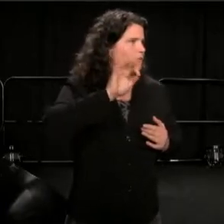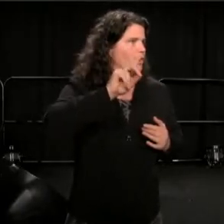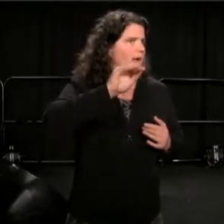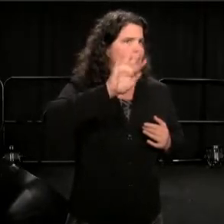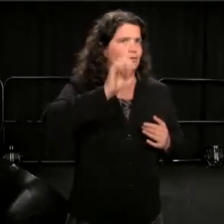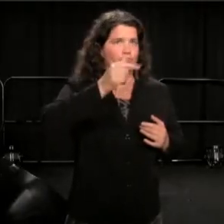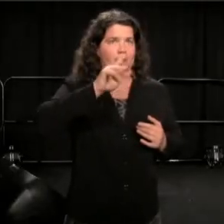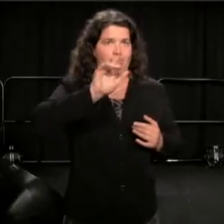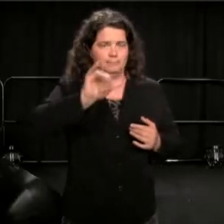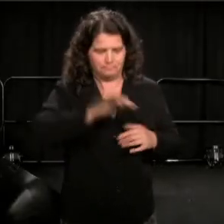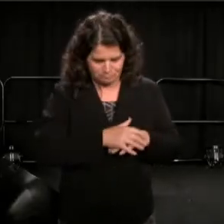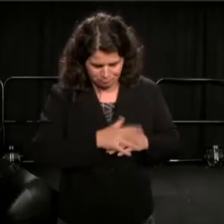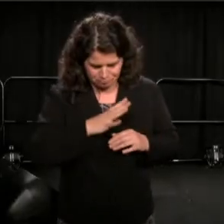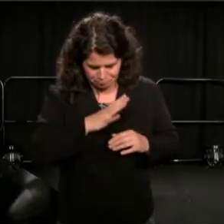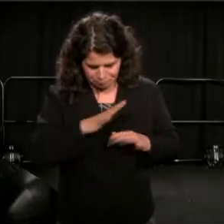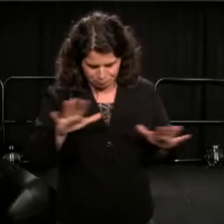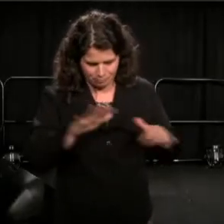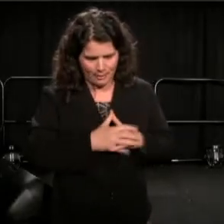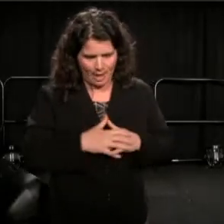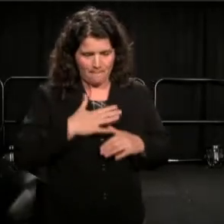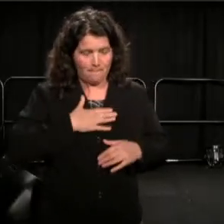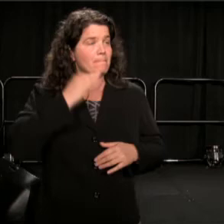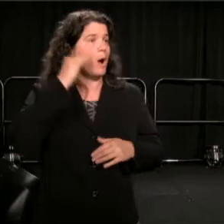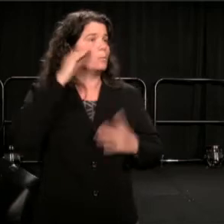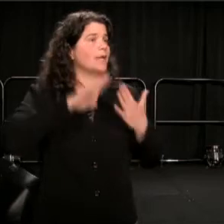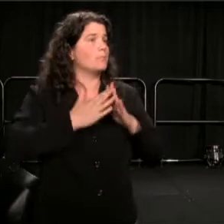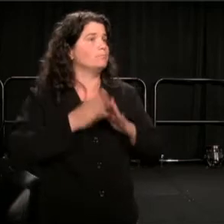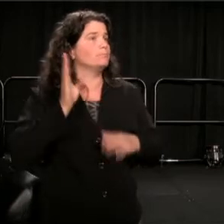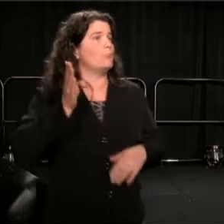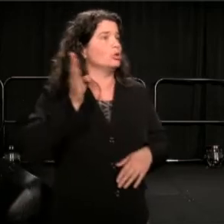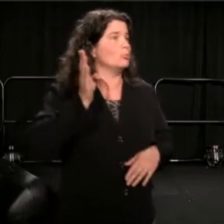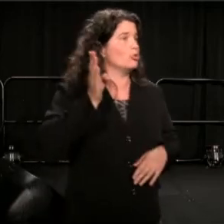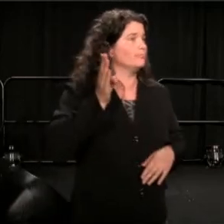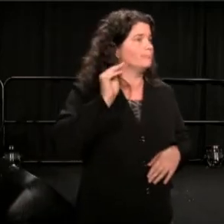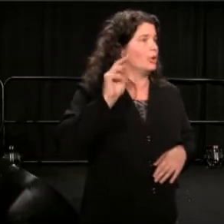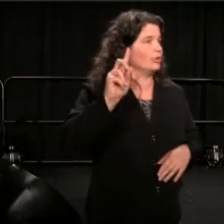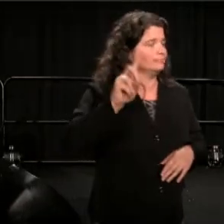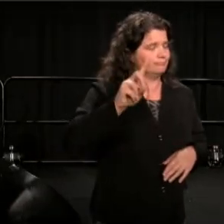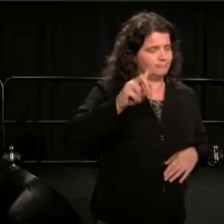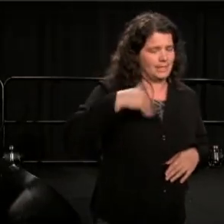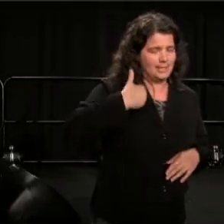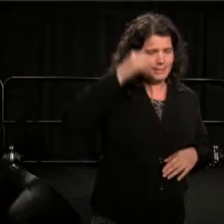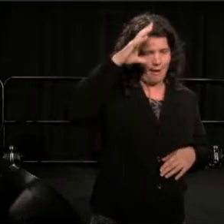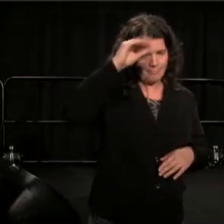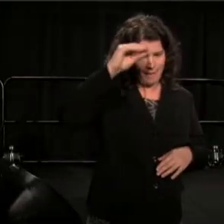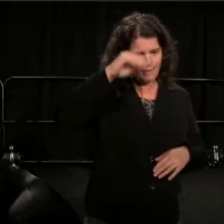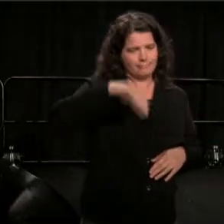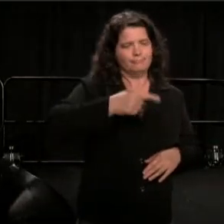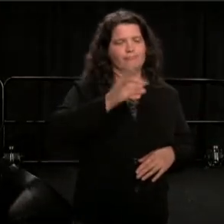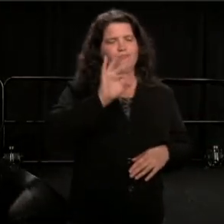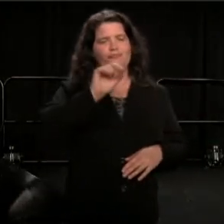So in my home town, Baltimore, Maryland, a young man named Freddie Gray, on a bike was beaten by police, and you'll probably know